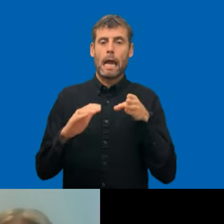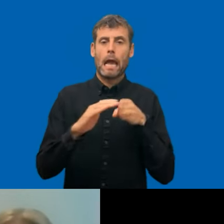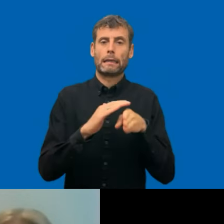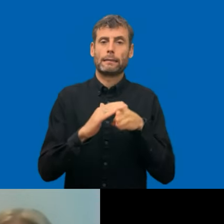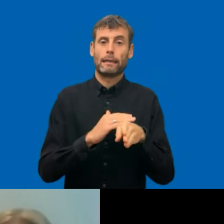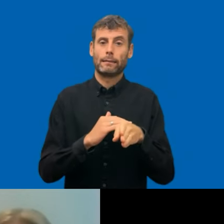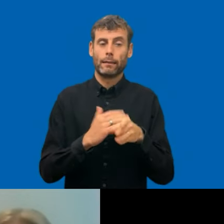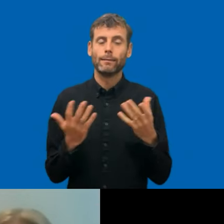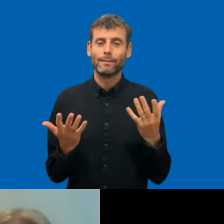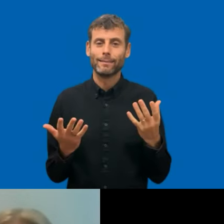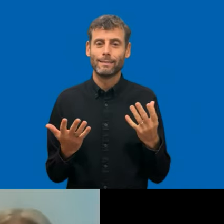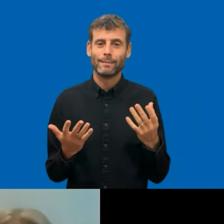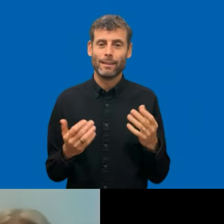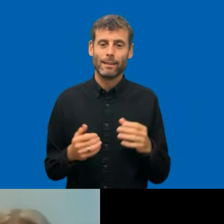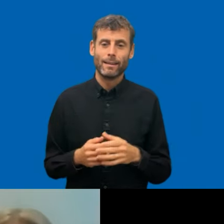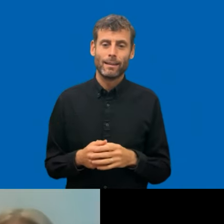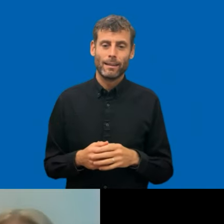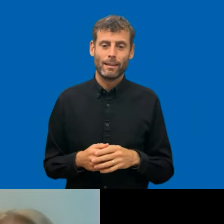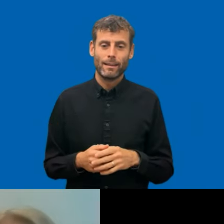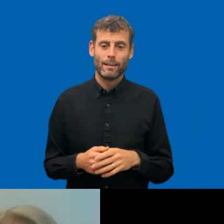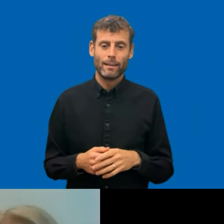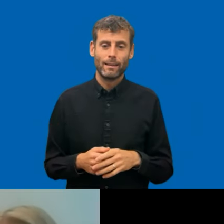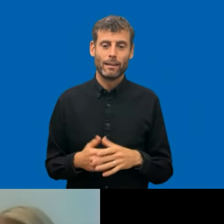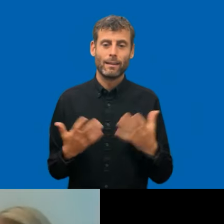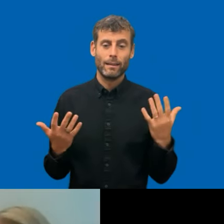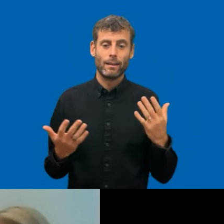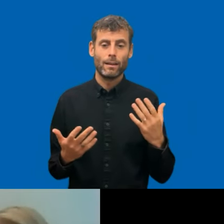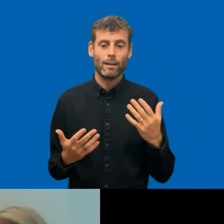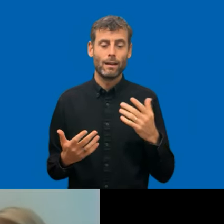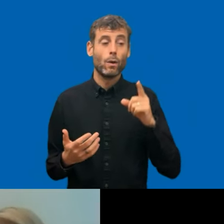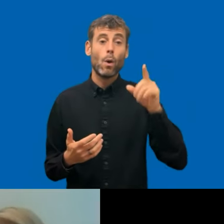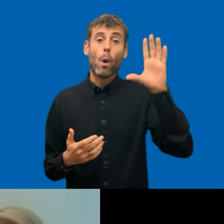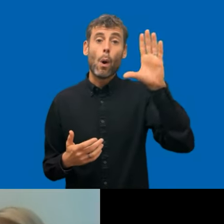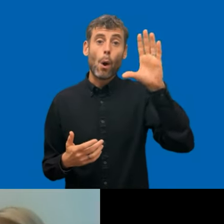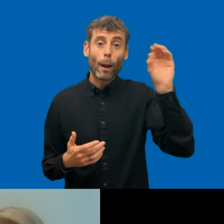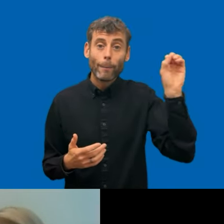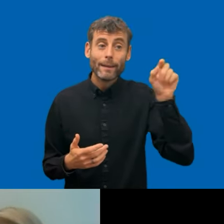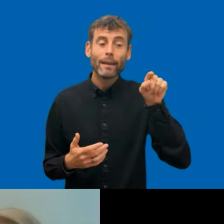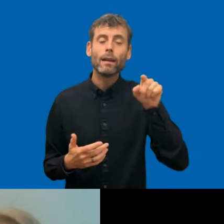as a vendor, then you would I mean, you will not get chosen in that way. So